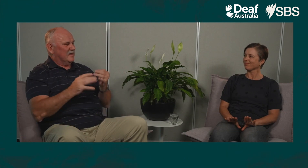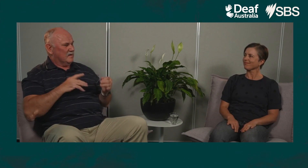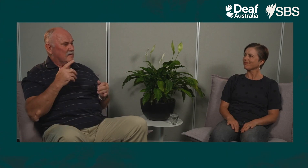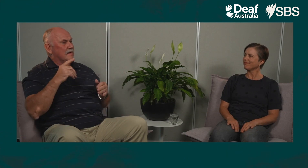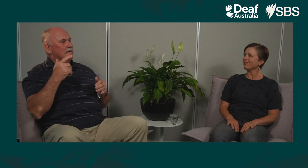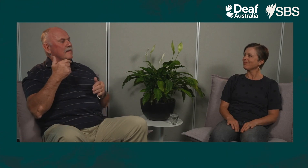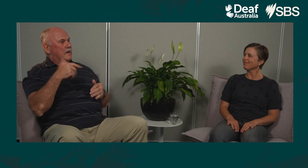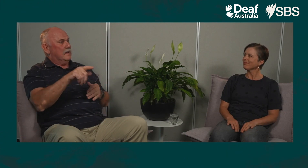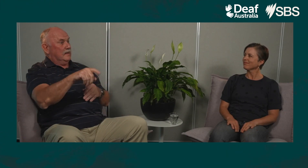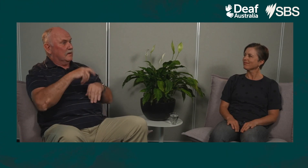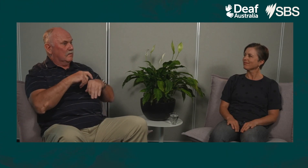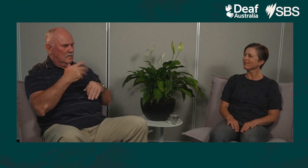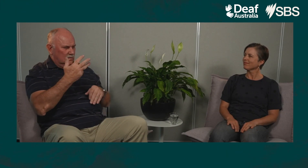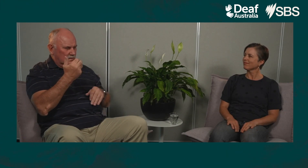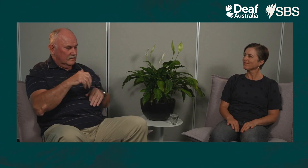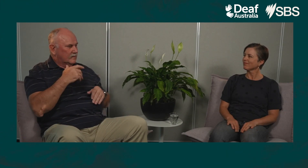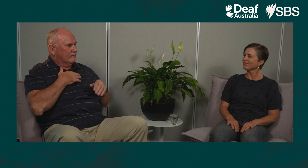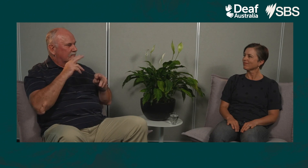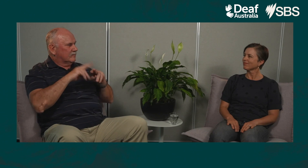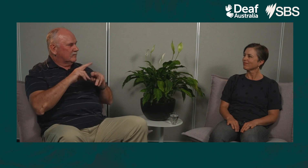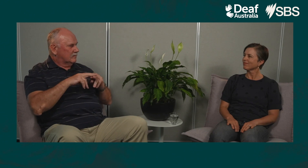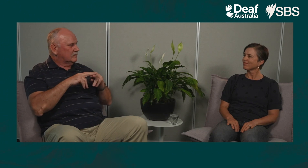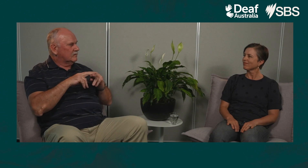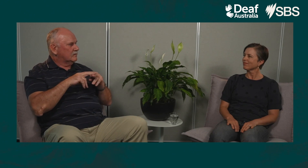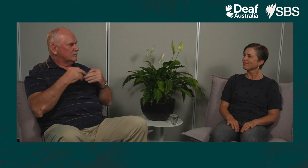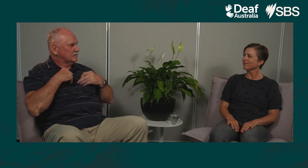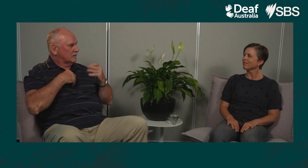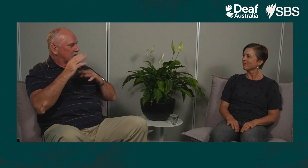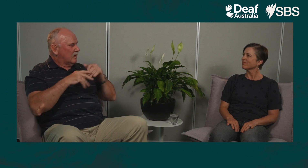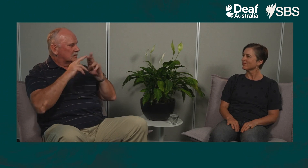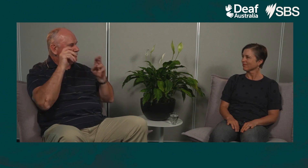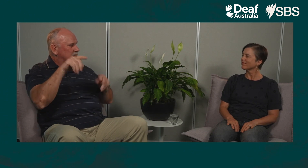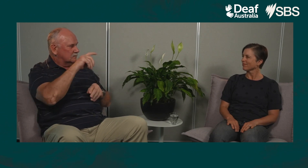In the 1960’s, I remember my father setting up his housing business,